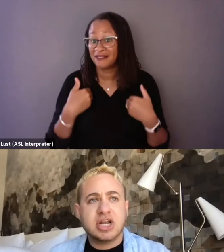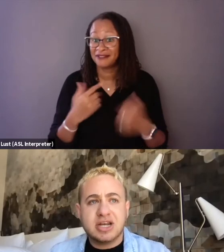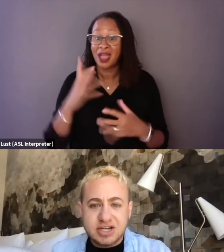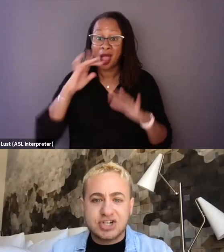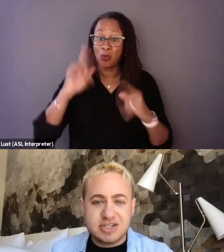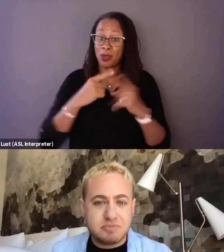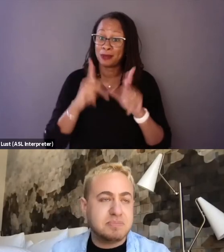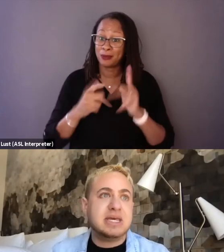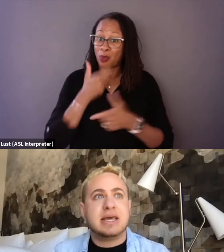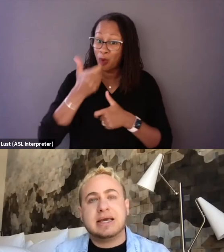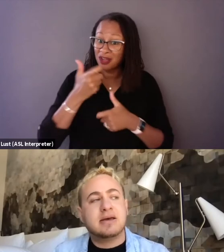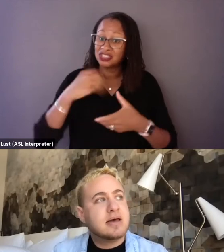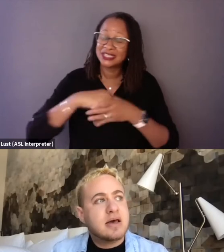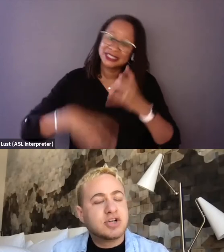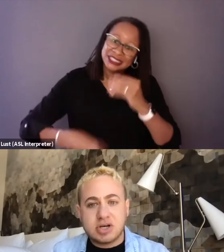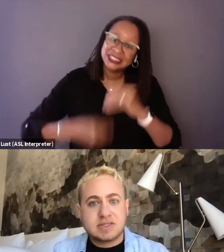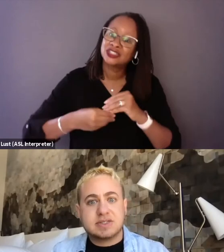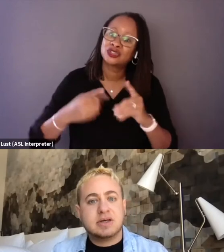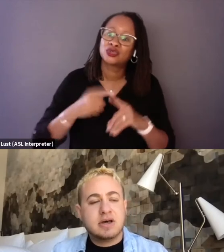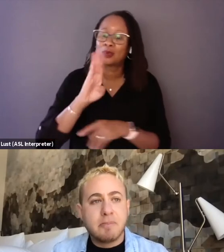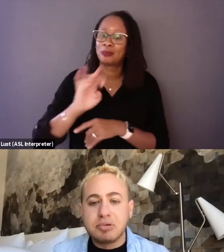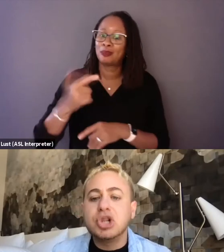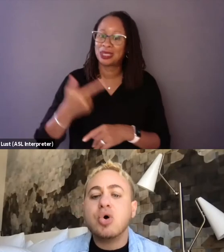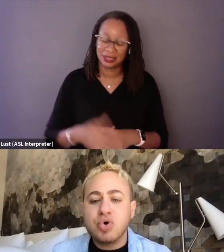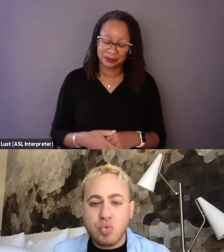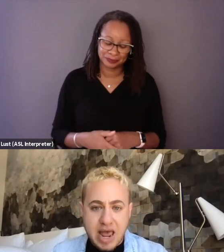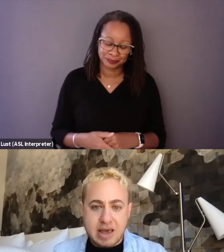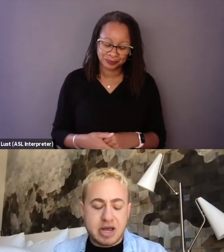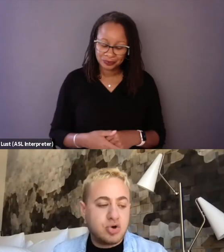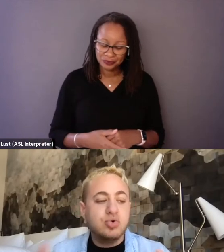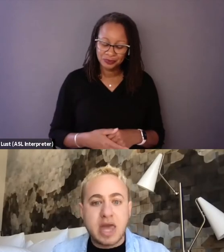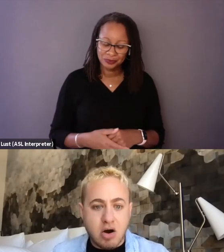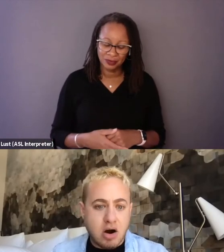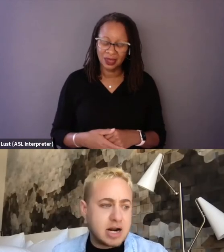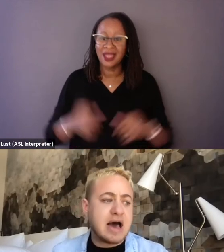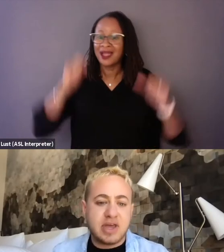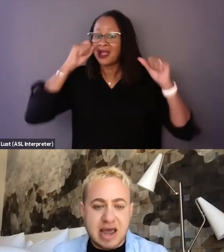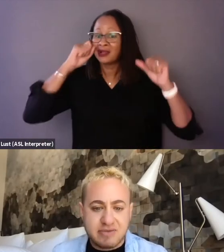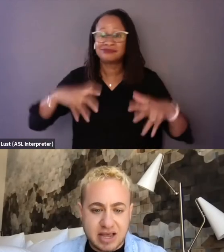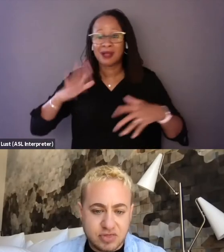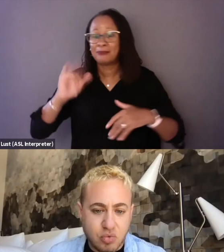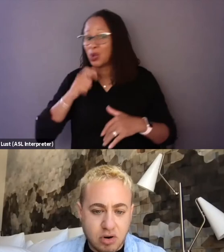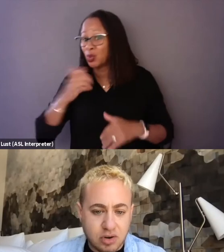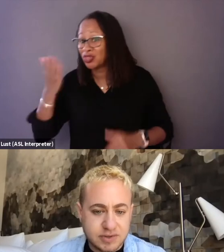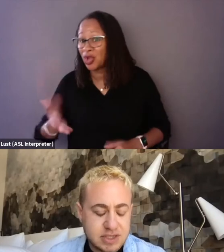in addition to being just blown away by who they are and how they navigate the world,